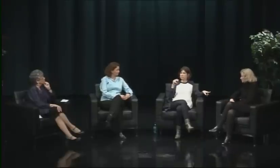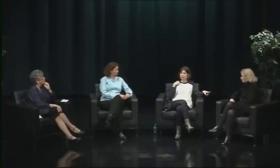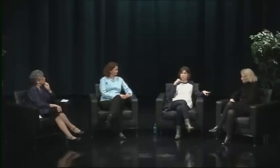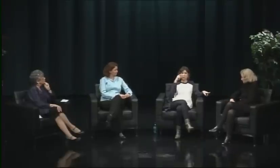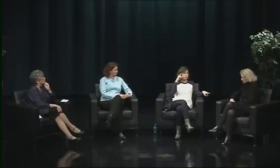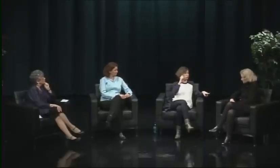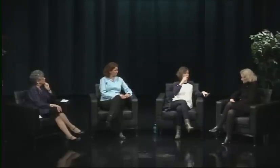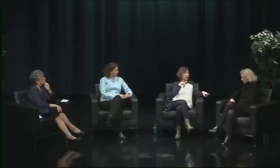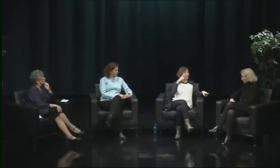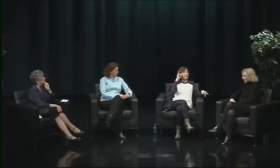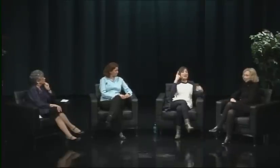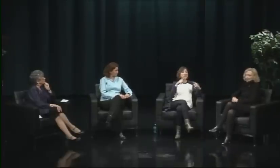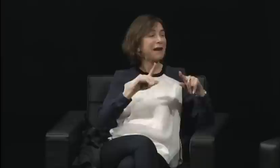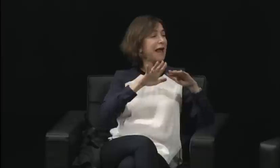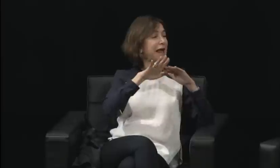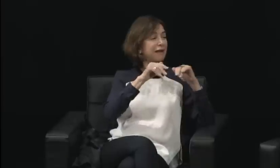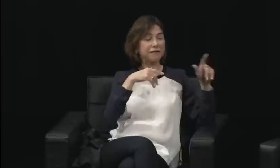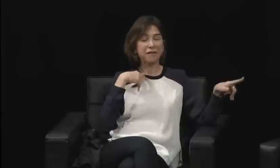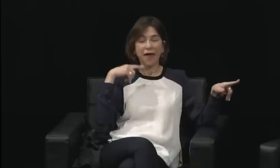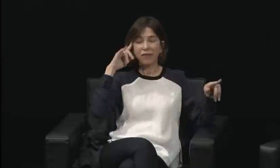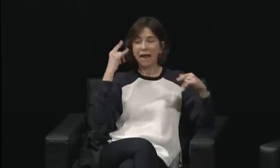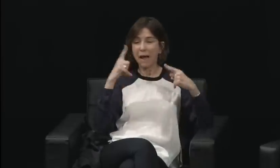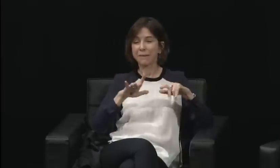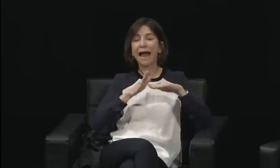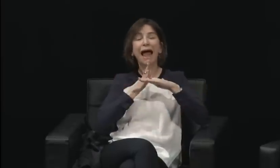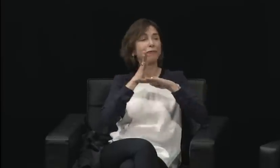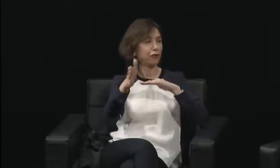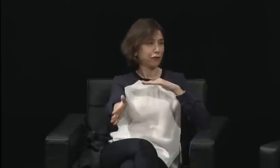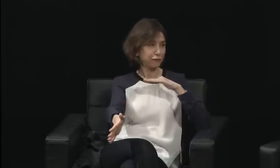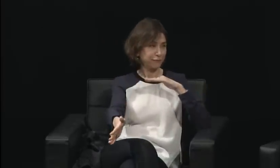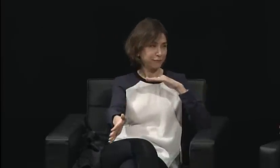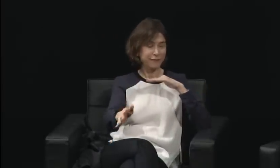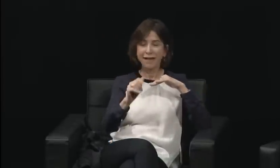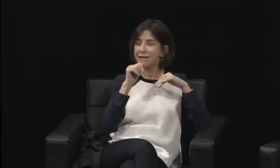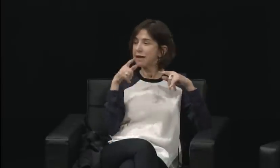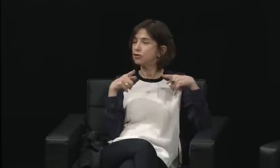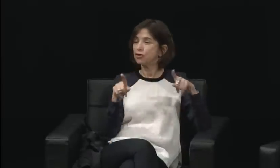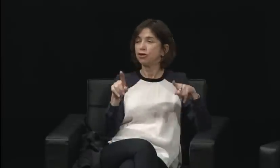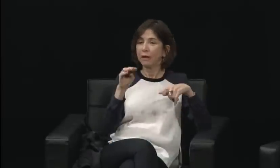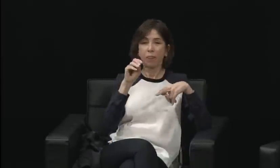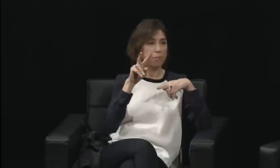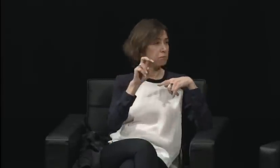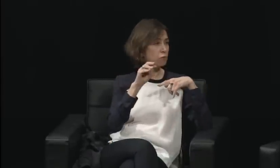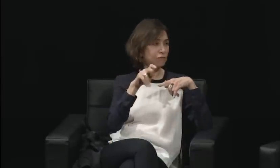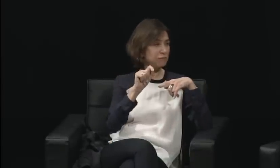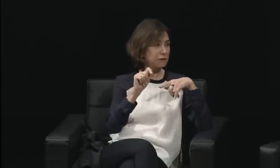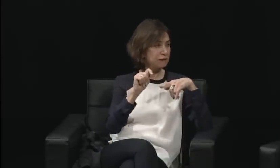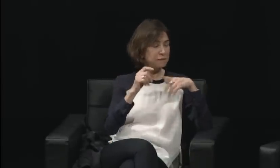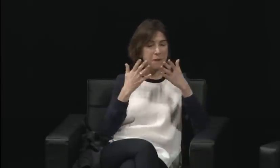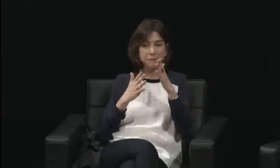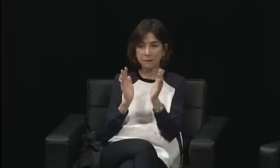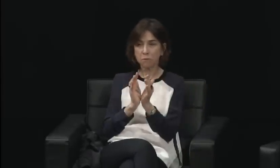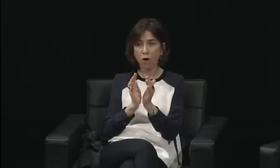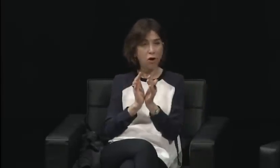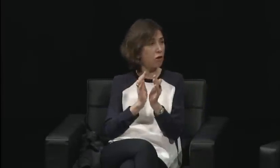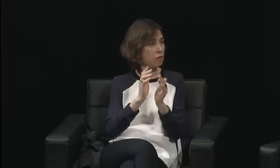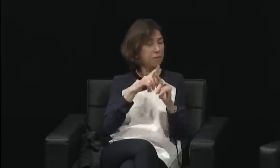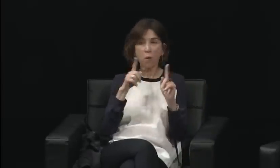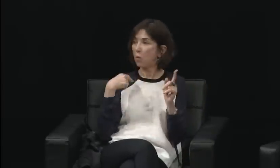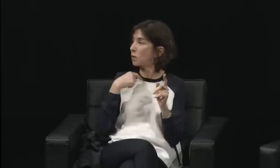Did you notice any evidence, overt or others, on this campus of sexism?